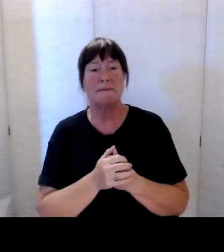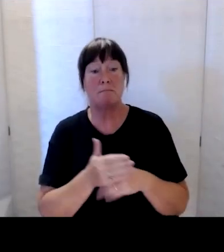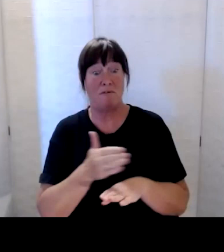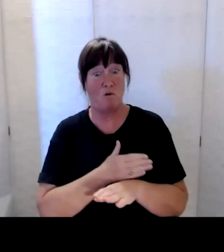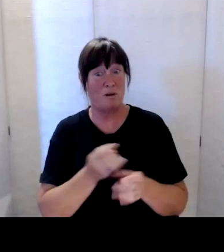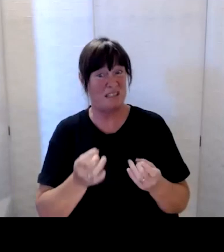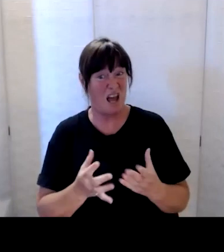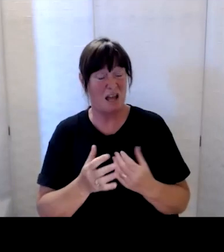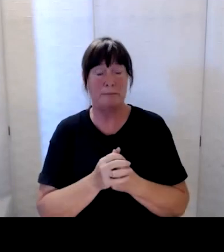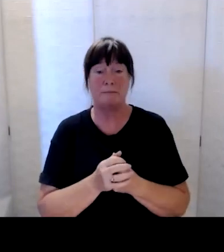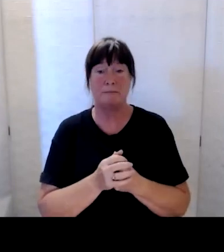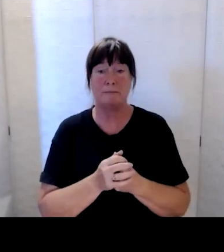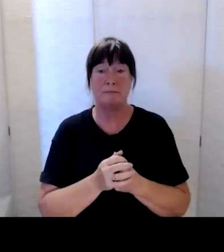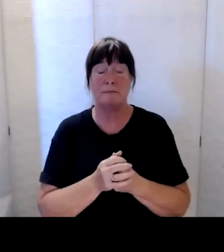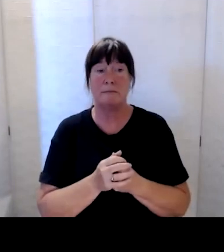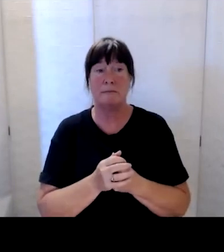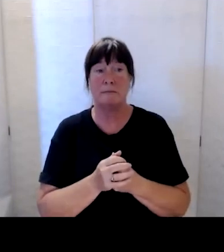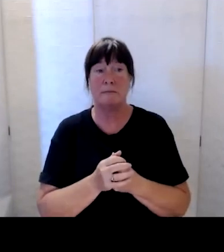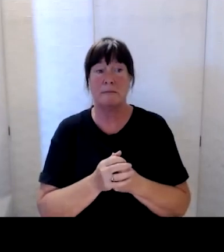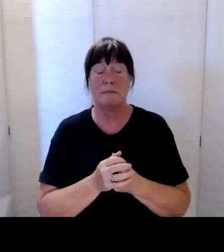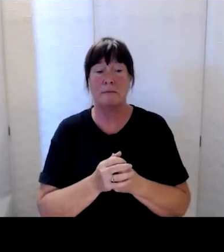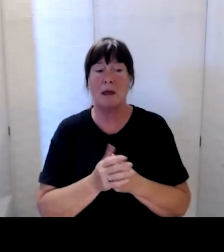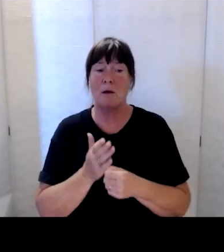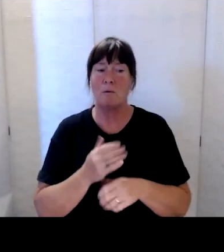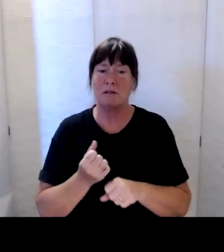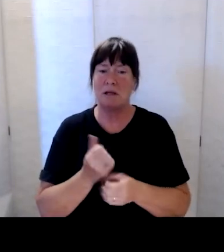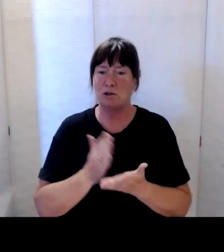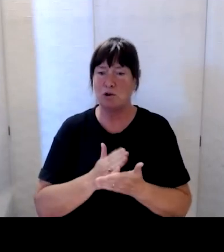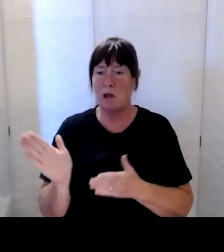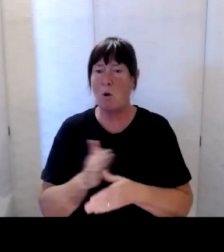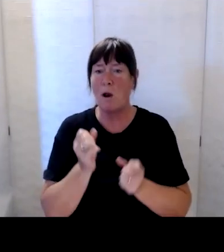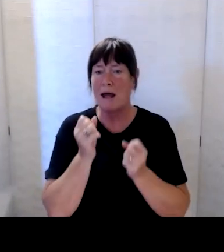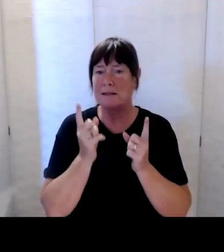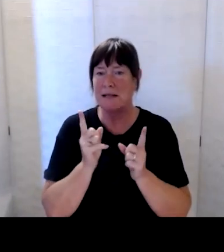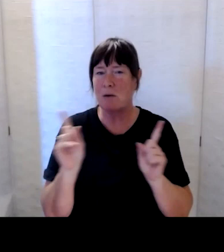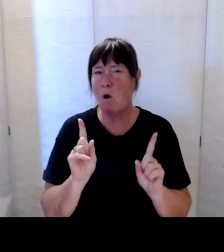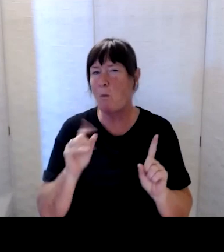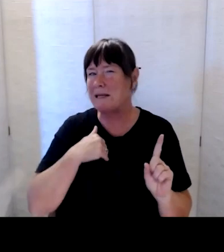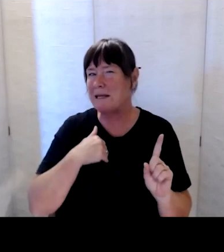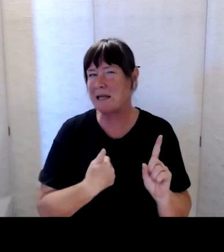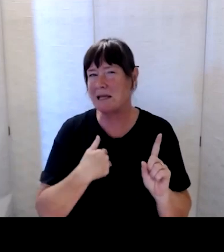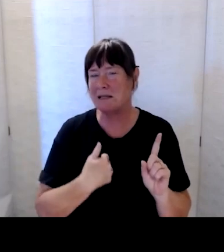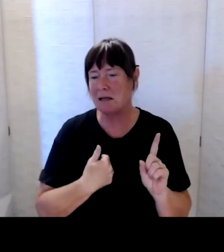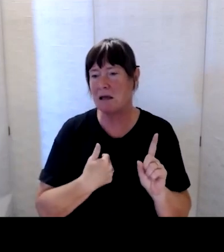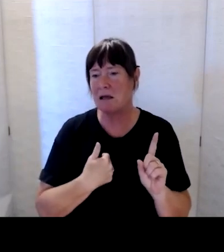that I want to make sure we understand what is needed for those who are still